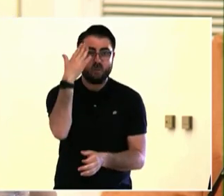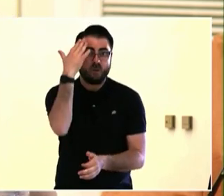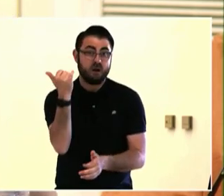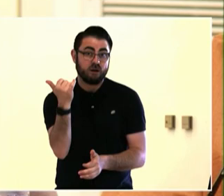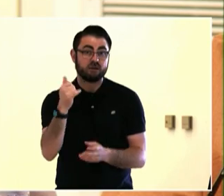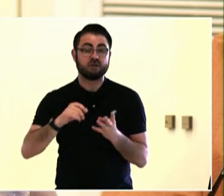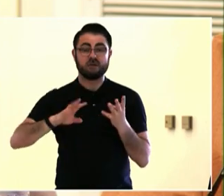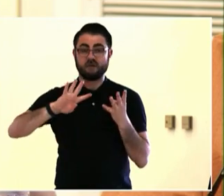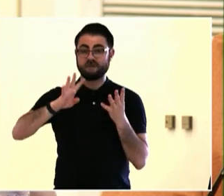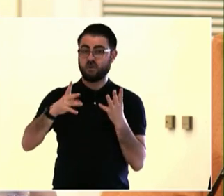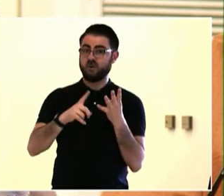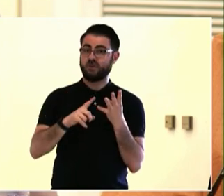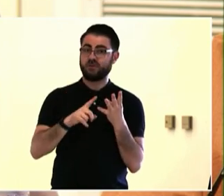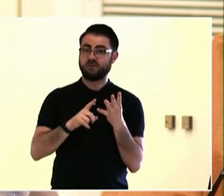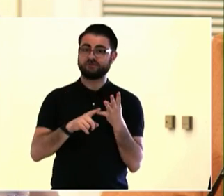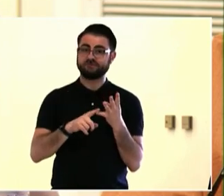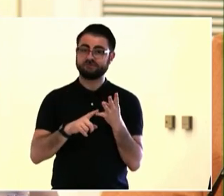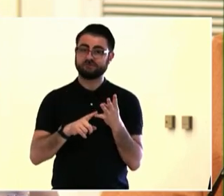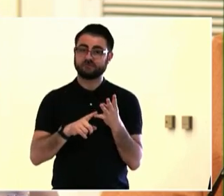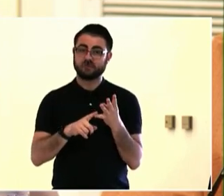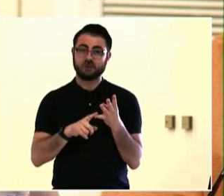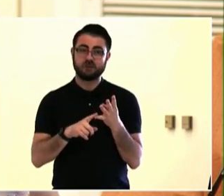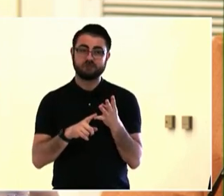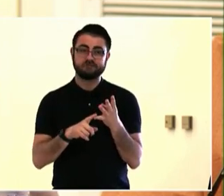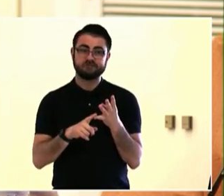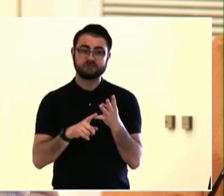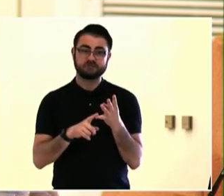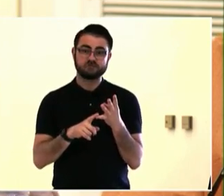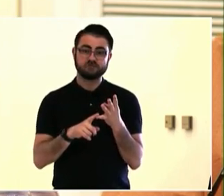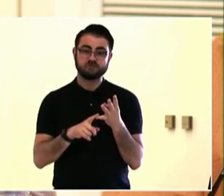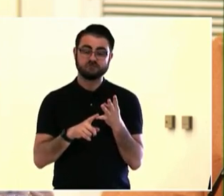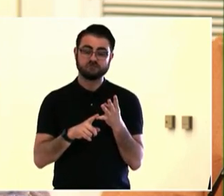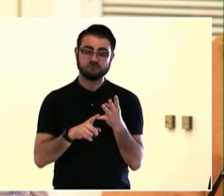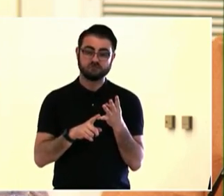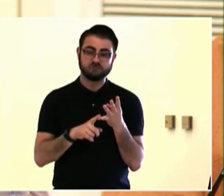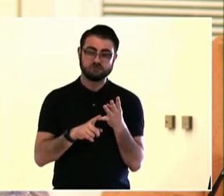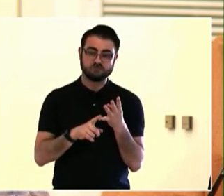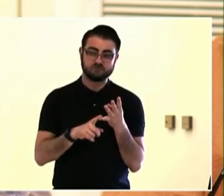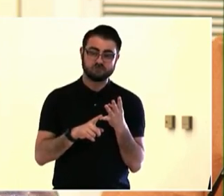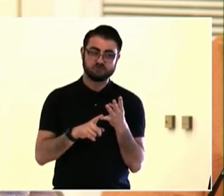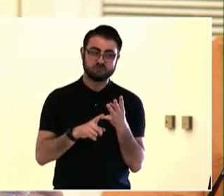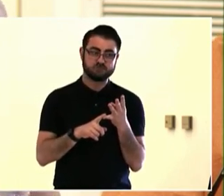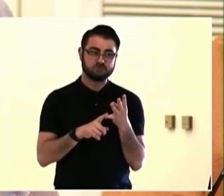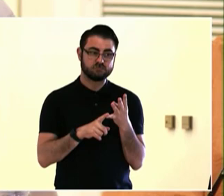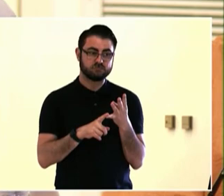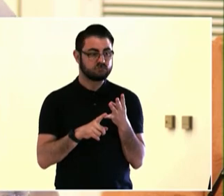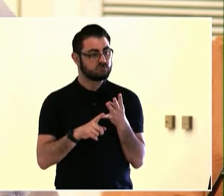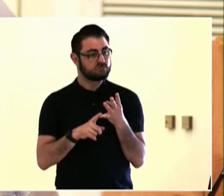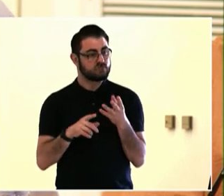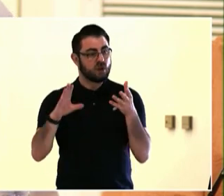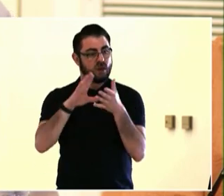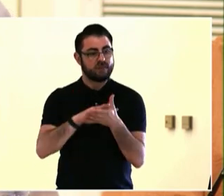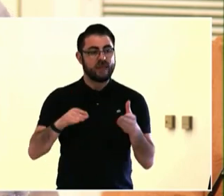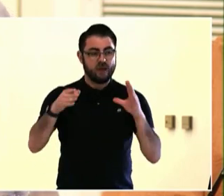coordination of communication and engagement so working hand in hand to engage with people.